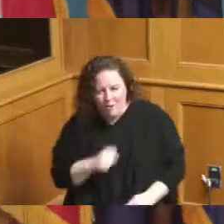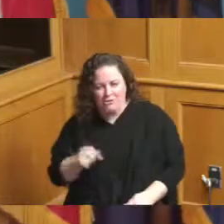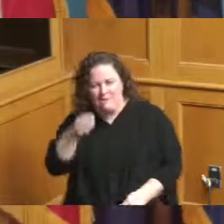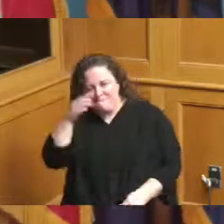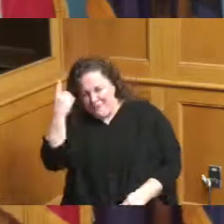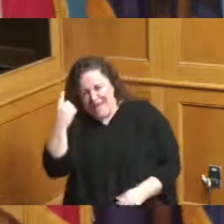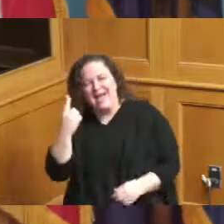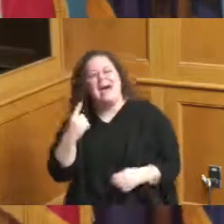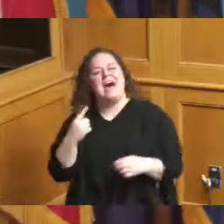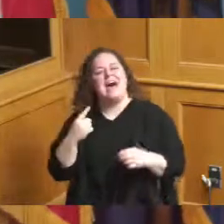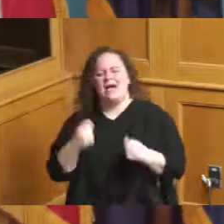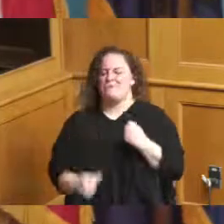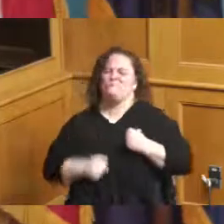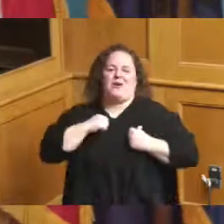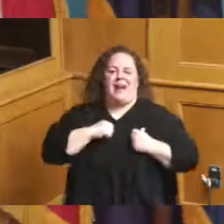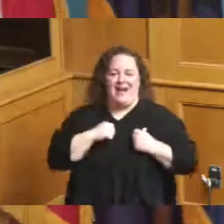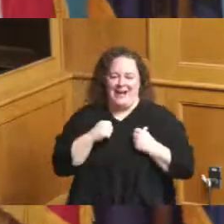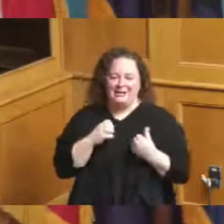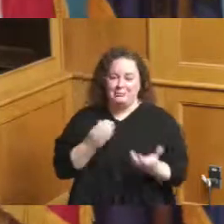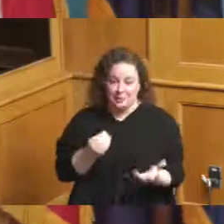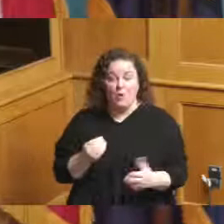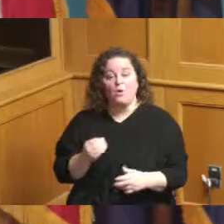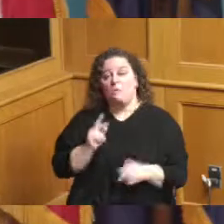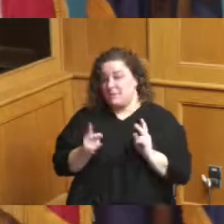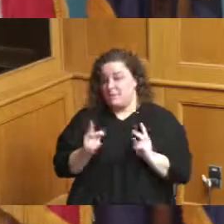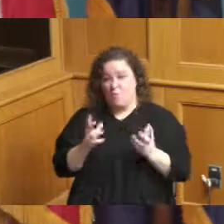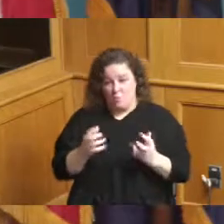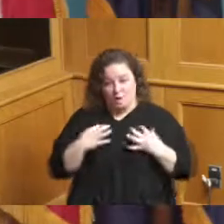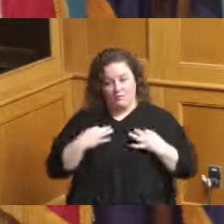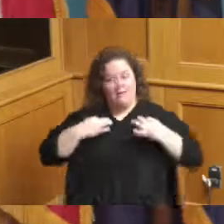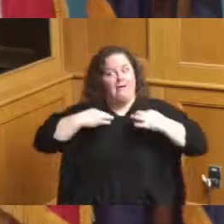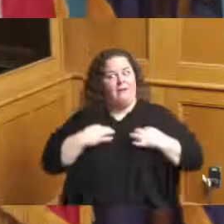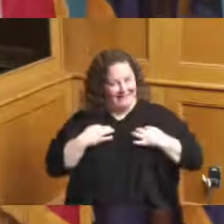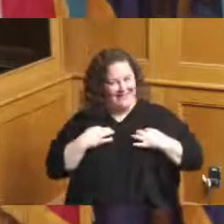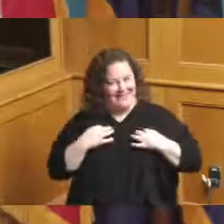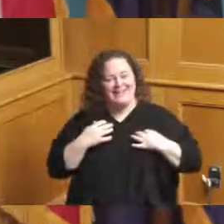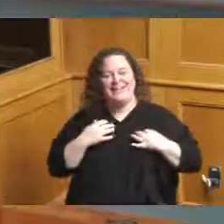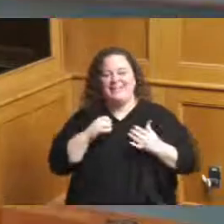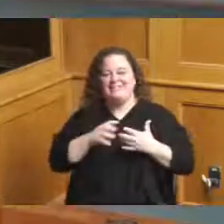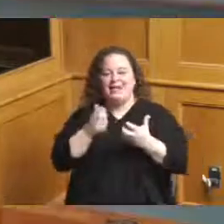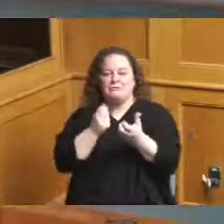mention that if people want to put their put their jerseys on on Thursday thank you so much